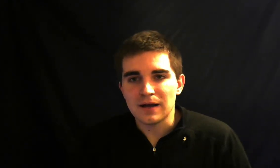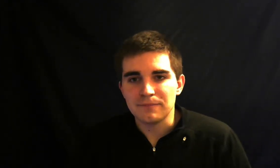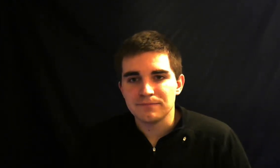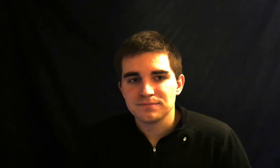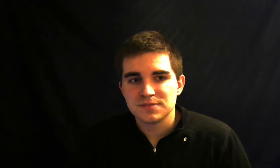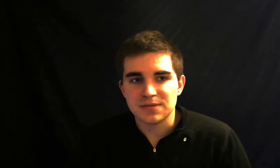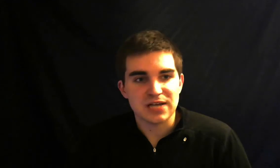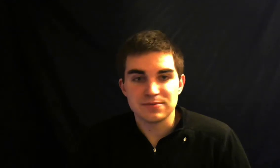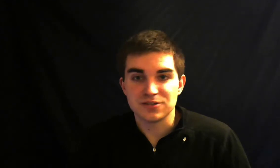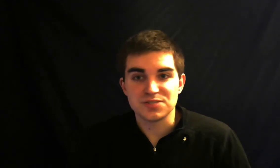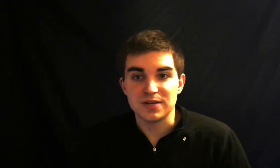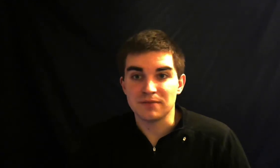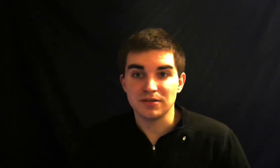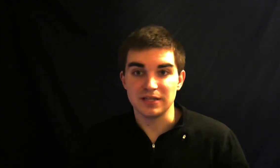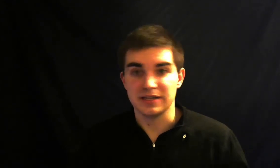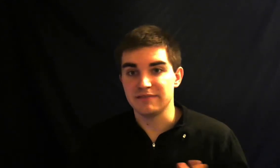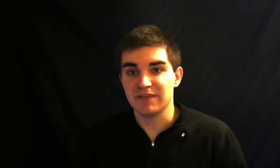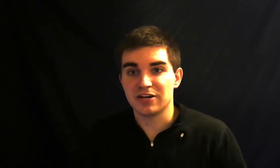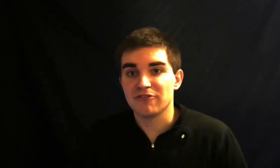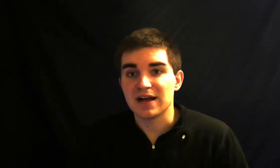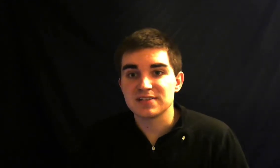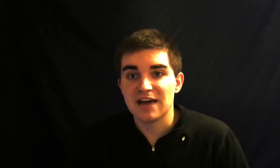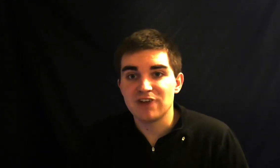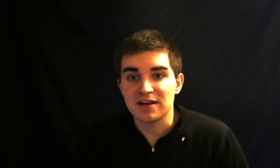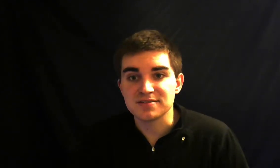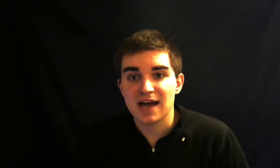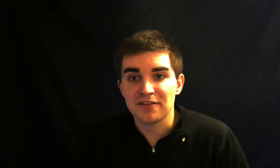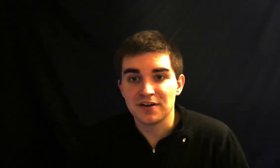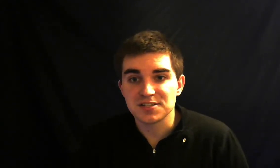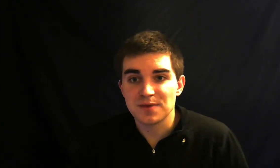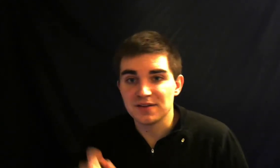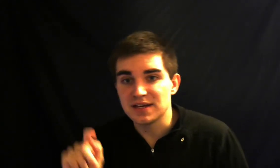sometimes they'll just be completely incorrect I've gotten tylenol spelled as